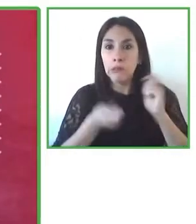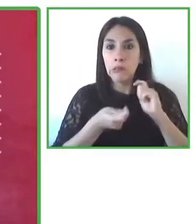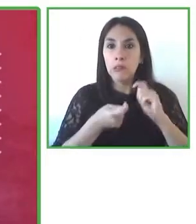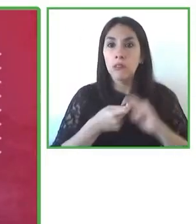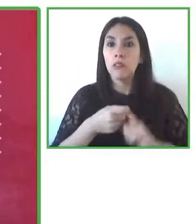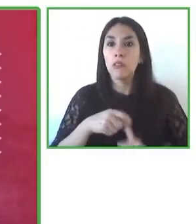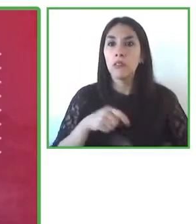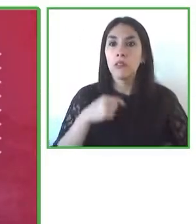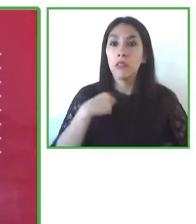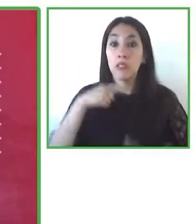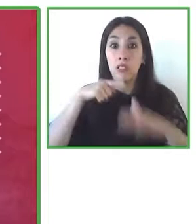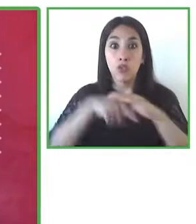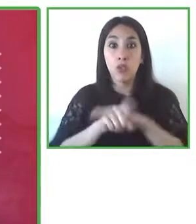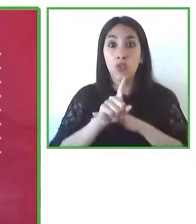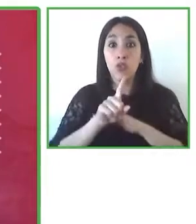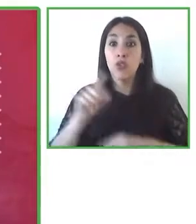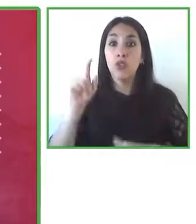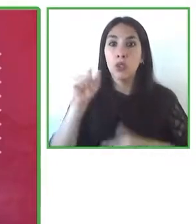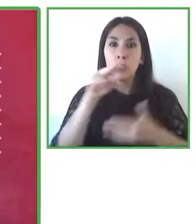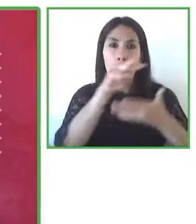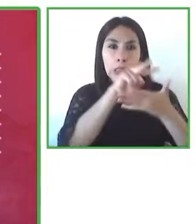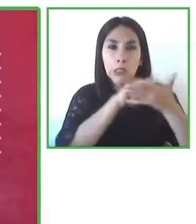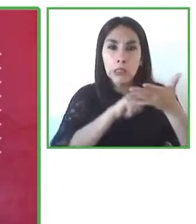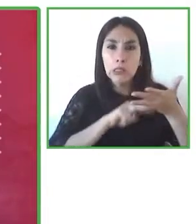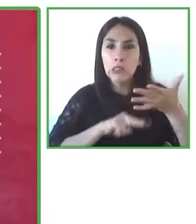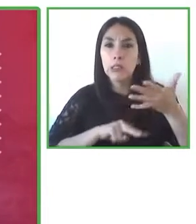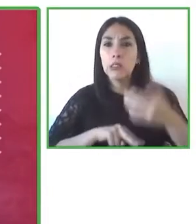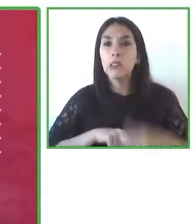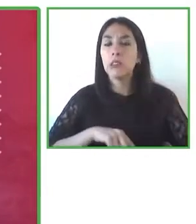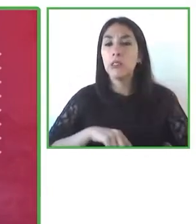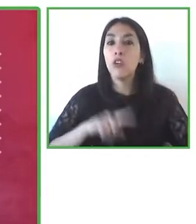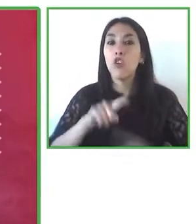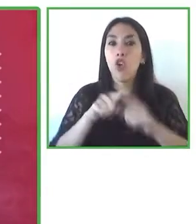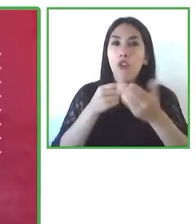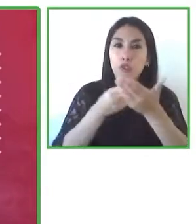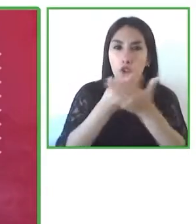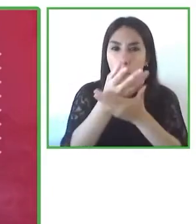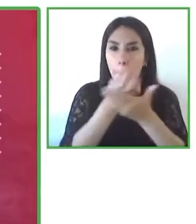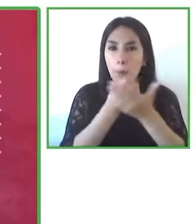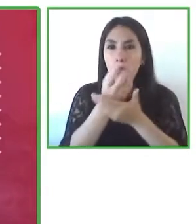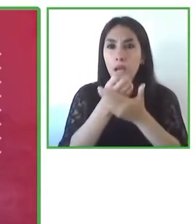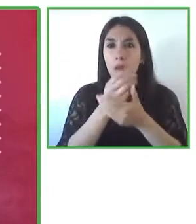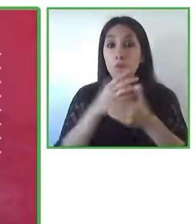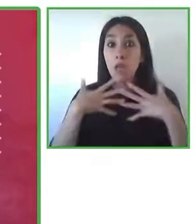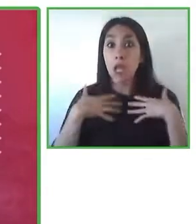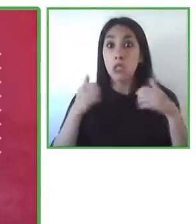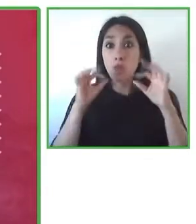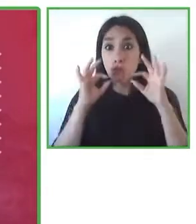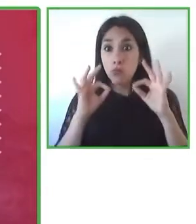in terms of access to information to put it on the agenda so that is